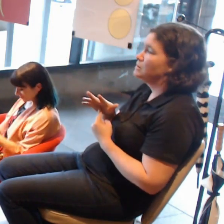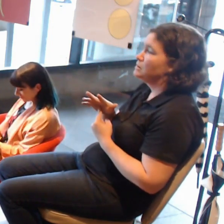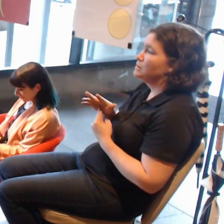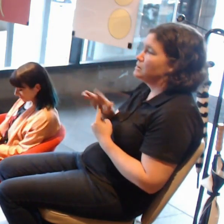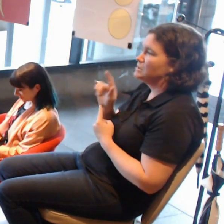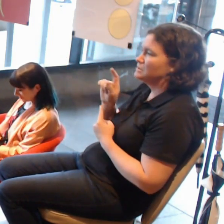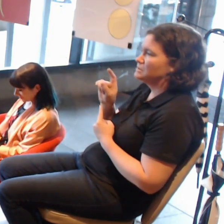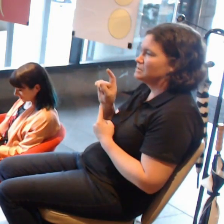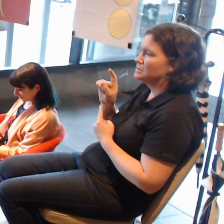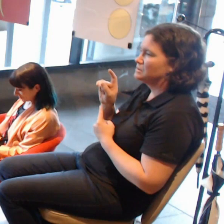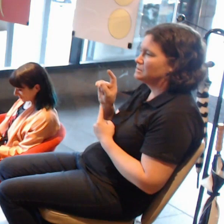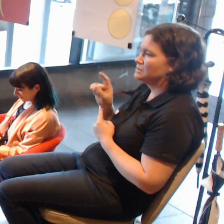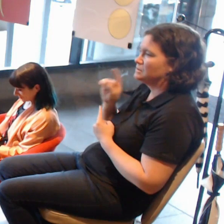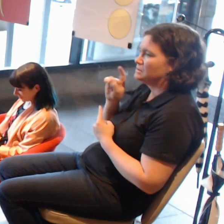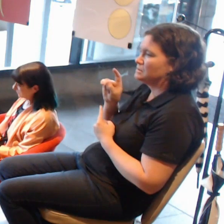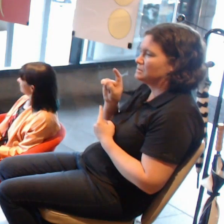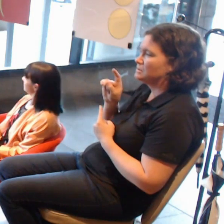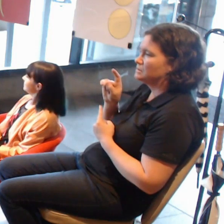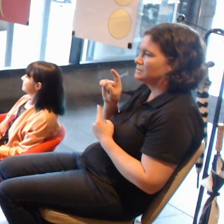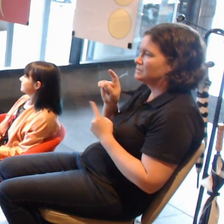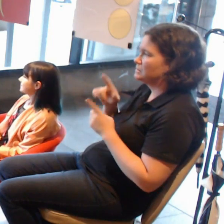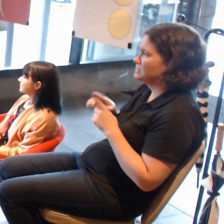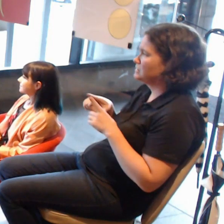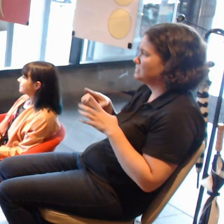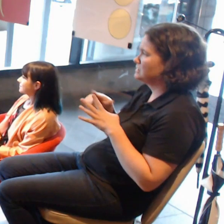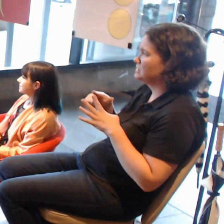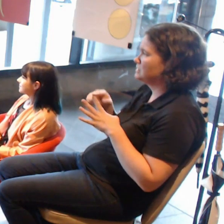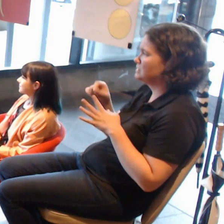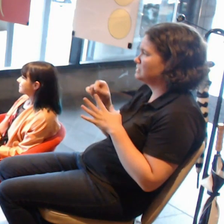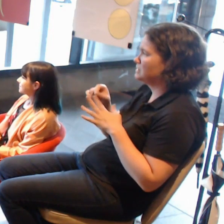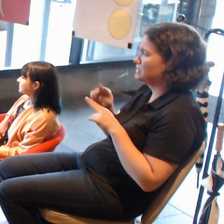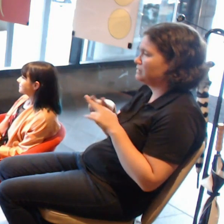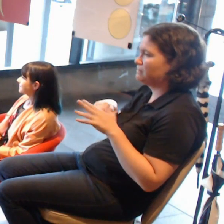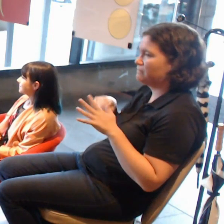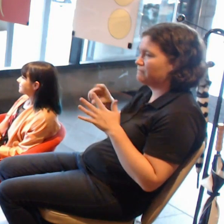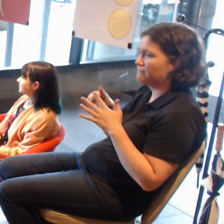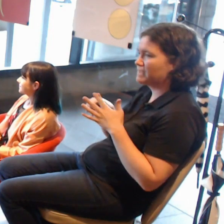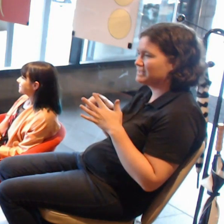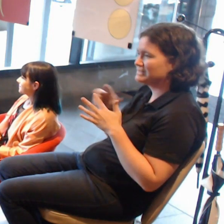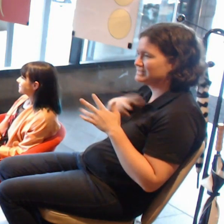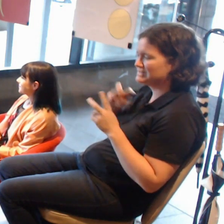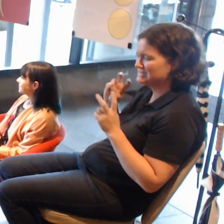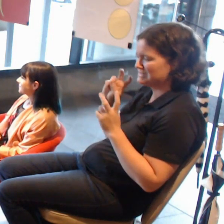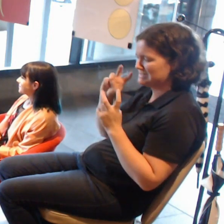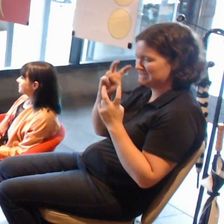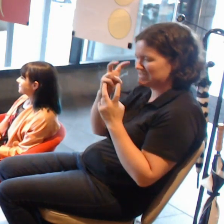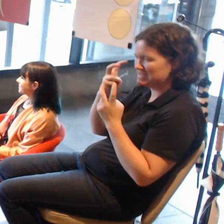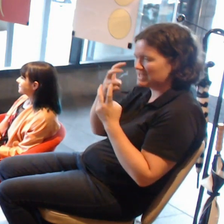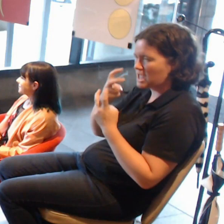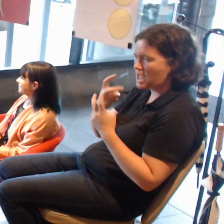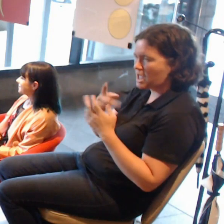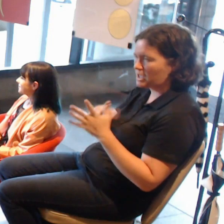it's a disturbing, dark end of AR if anybody has looked into that, the internet has seemed to have found very quickly.